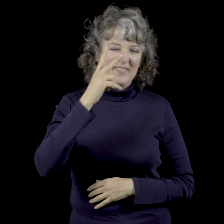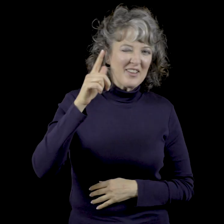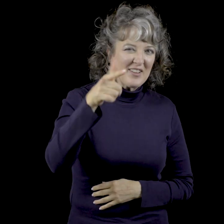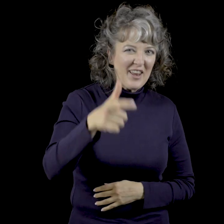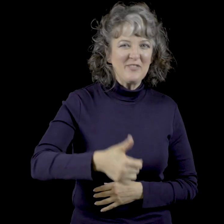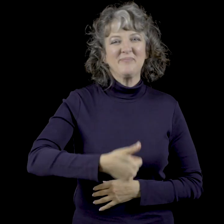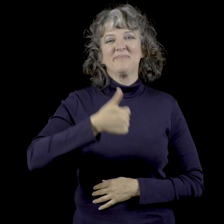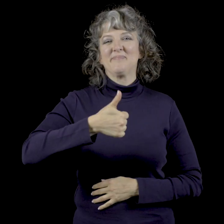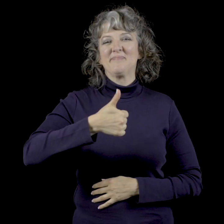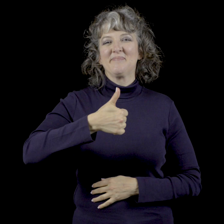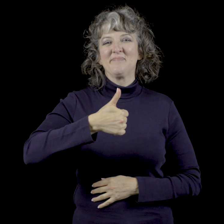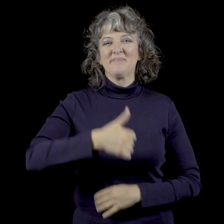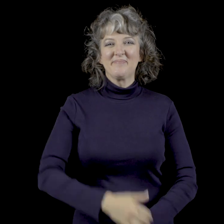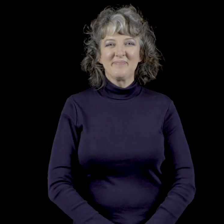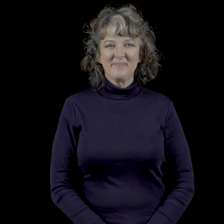See you later. Adieu